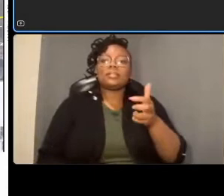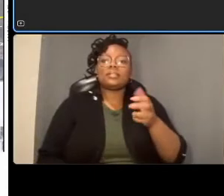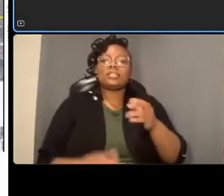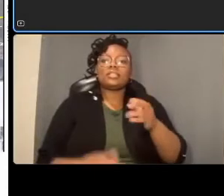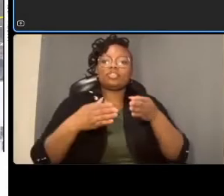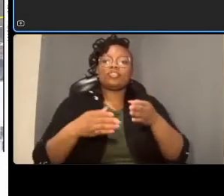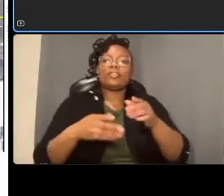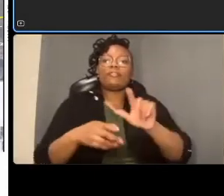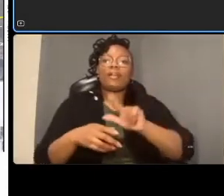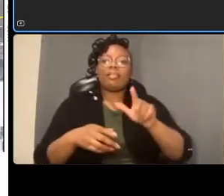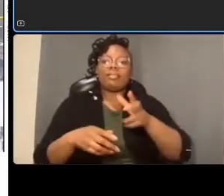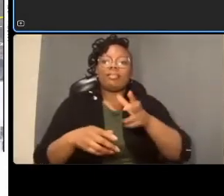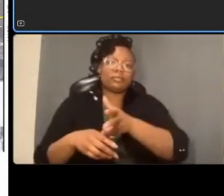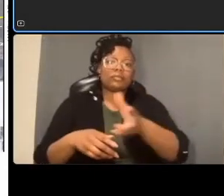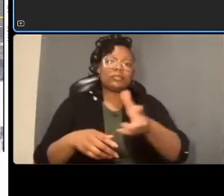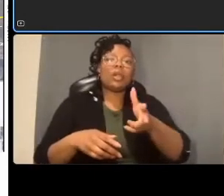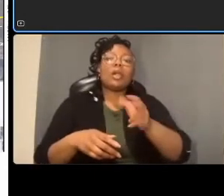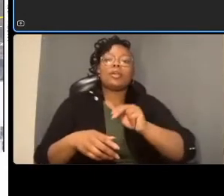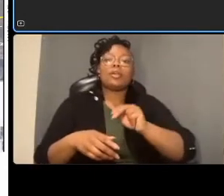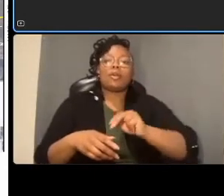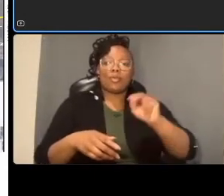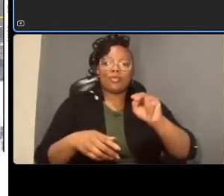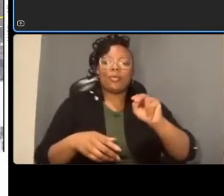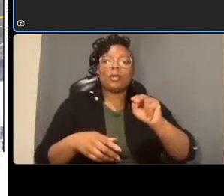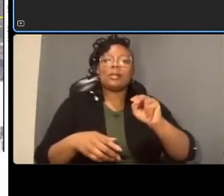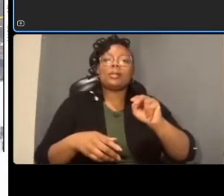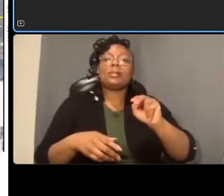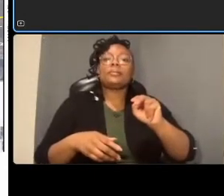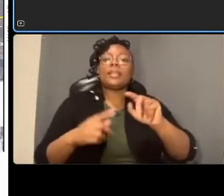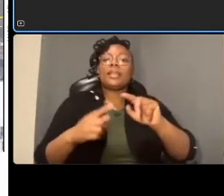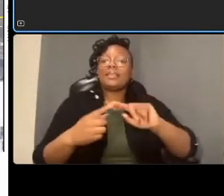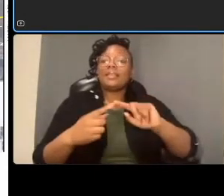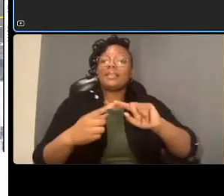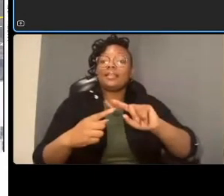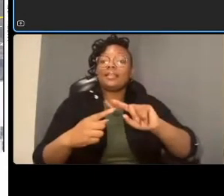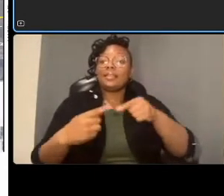provide a raised median again for pedestrian refuge there crossing connecticut avenue